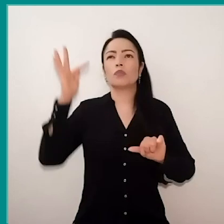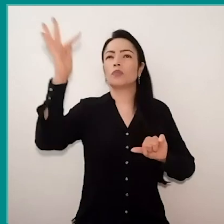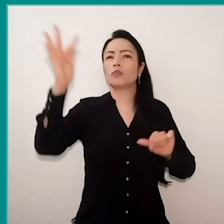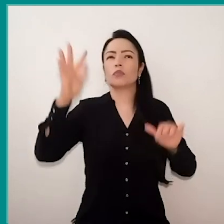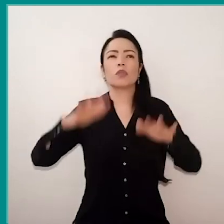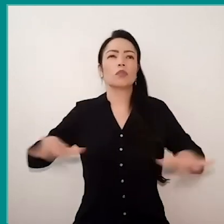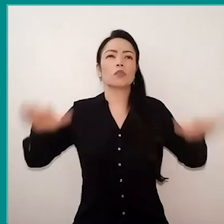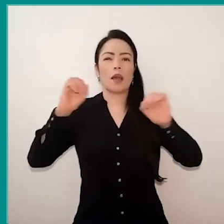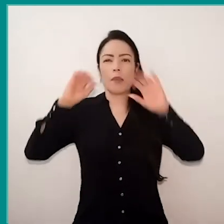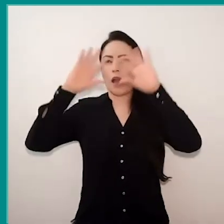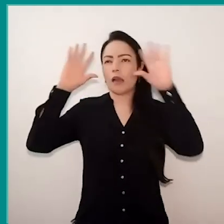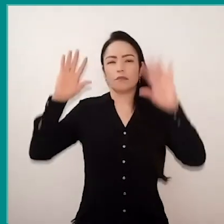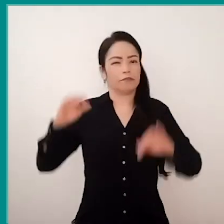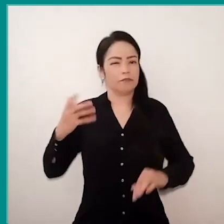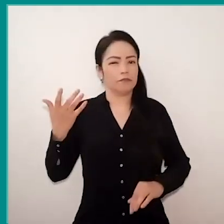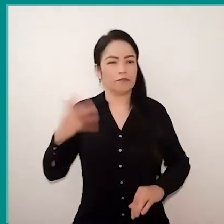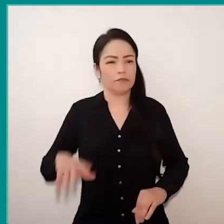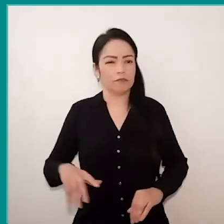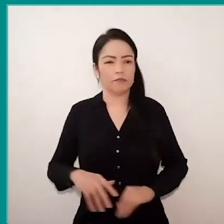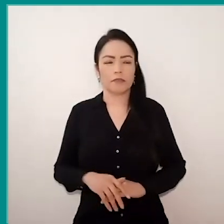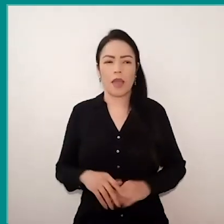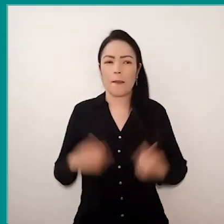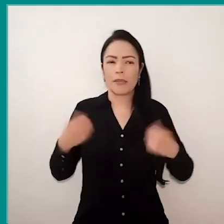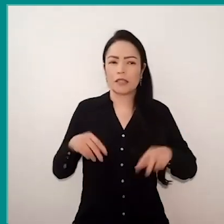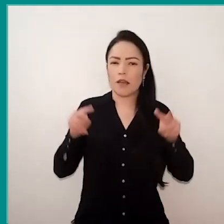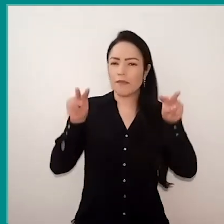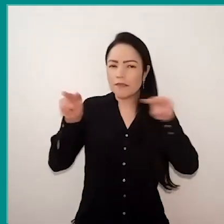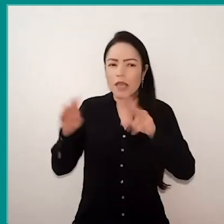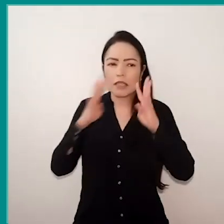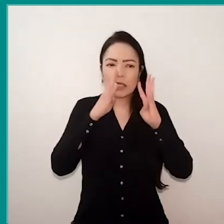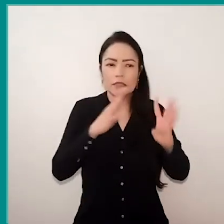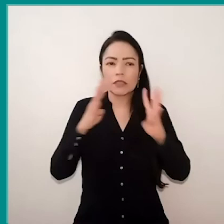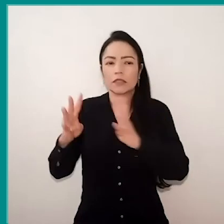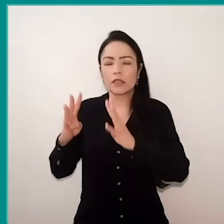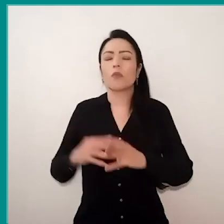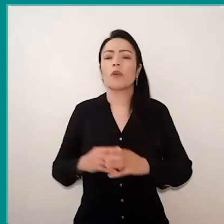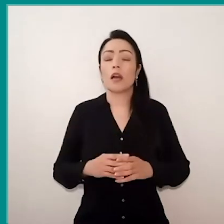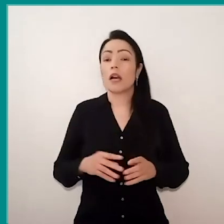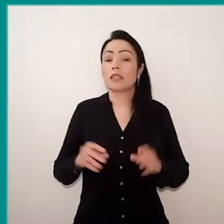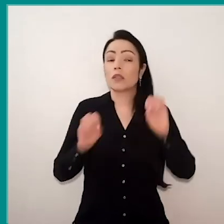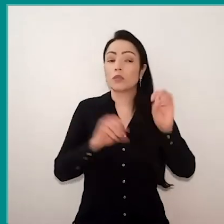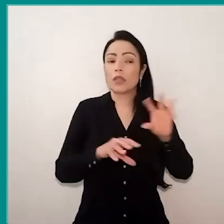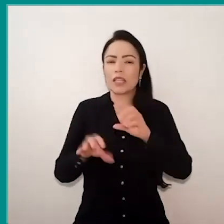that should look at this, that they should really see in education the possibility of a fairer society,